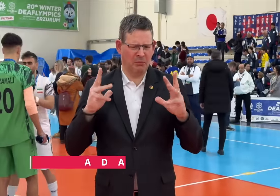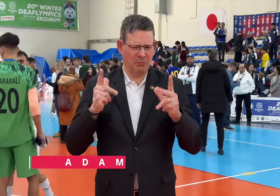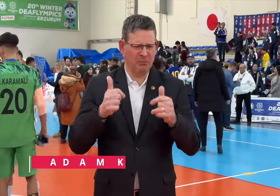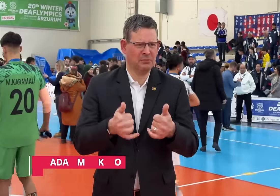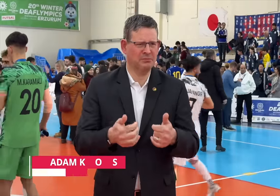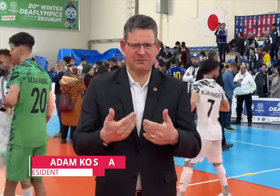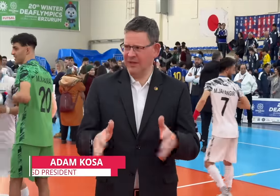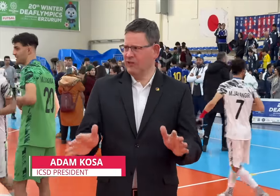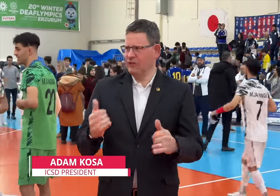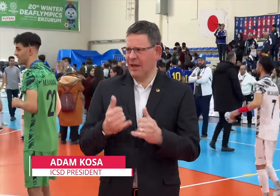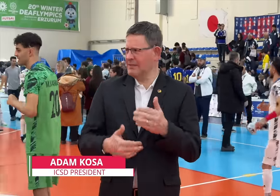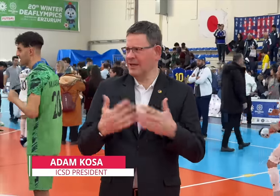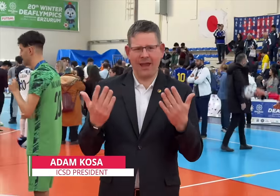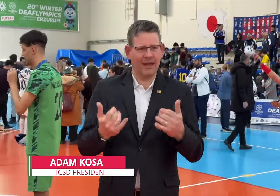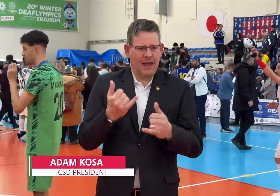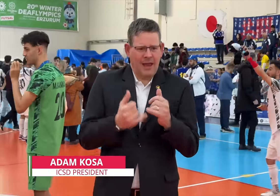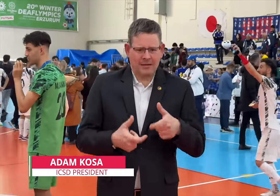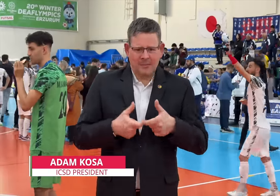last day and the final medals are being awarded and next is the